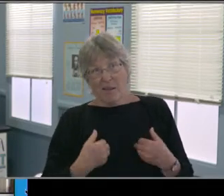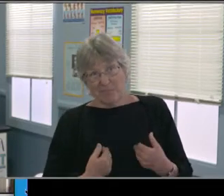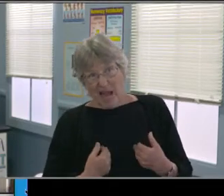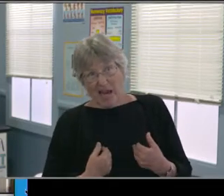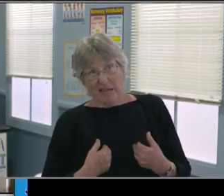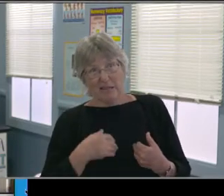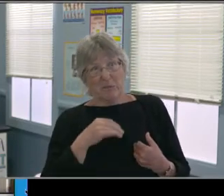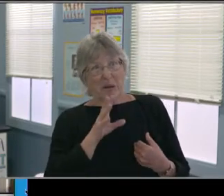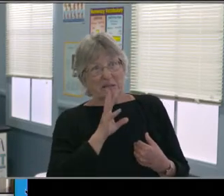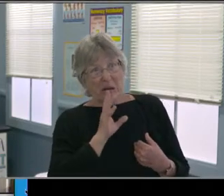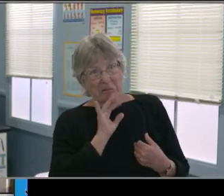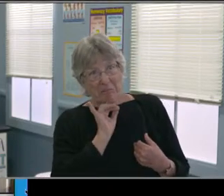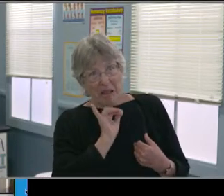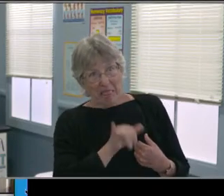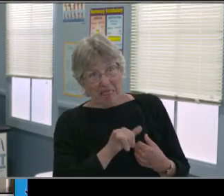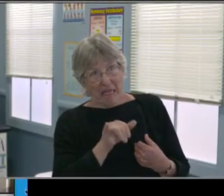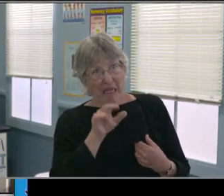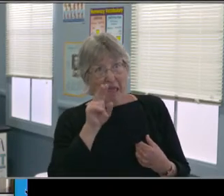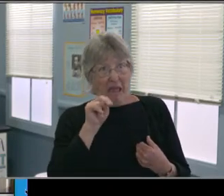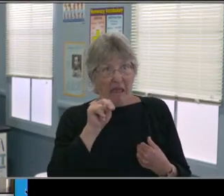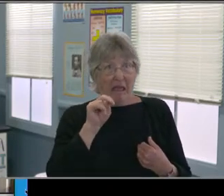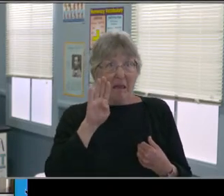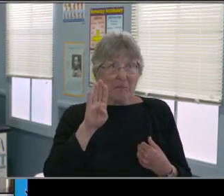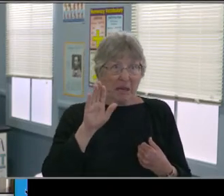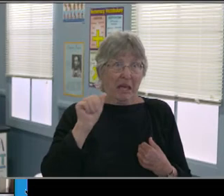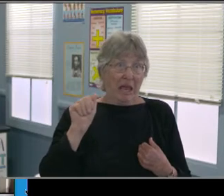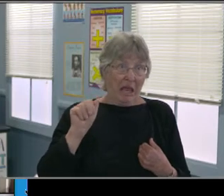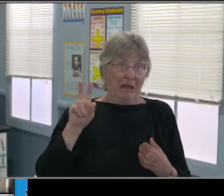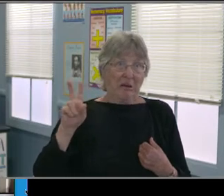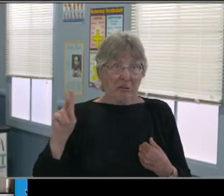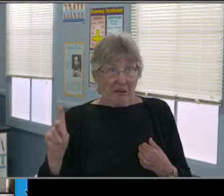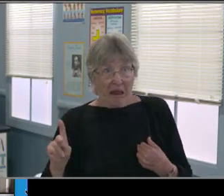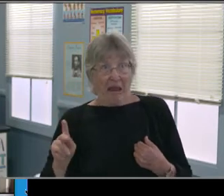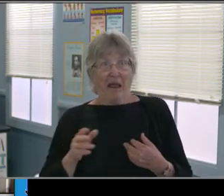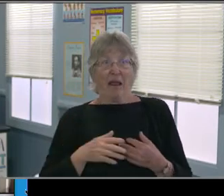are very hands-on with the parents. So again, thank you Mike